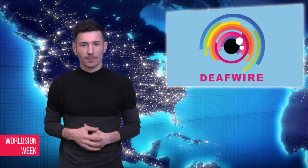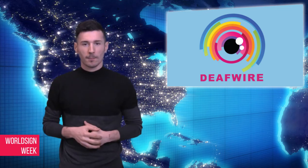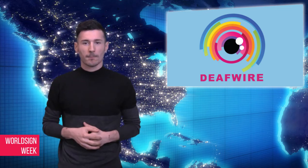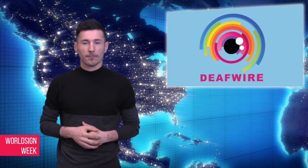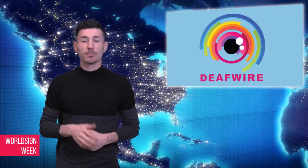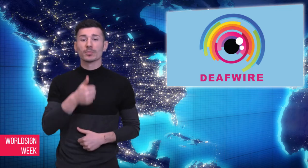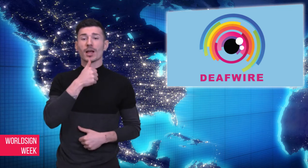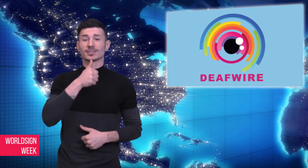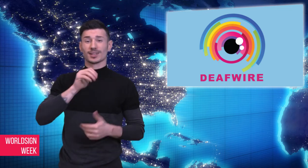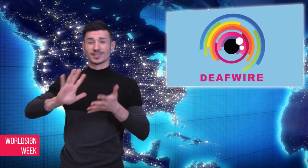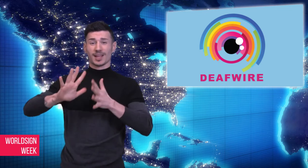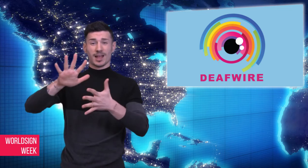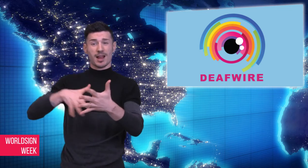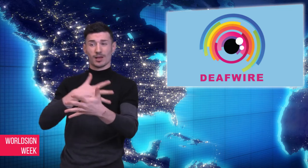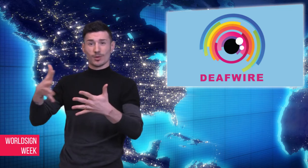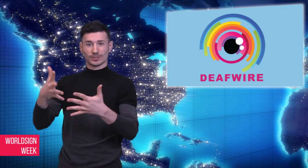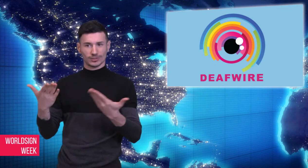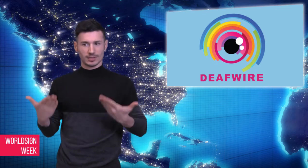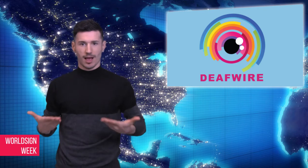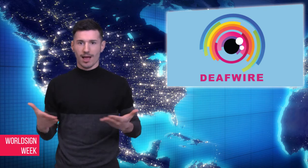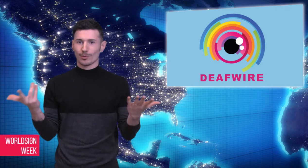supported by Icelanders as an effort to preserve